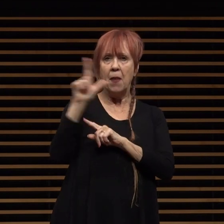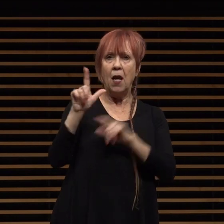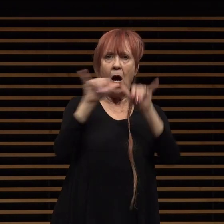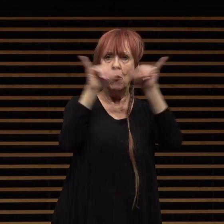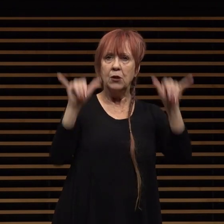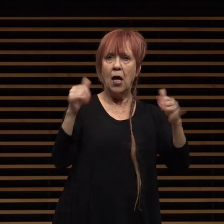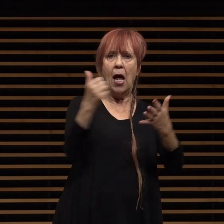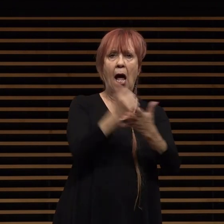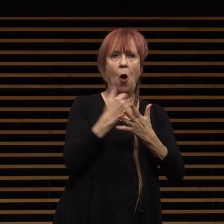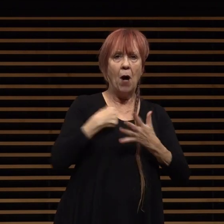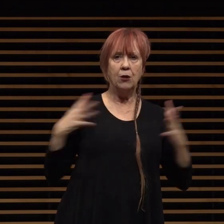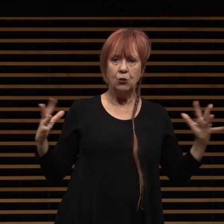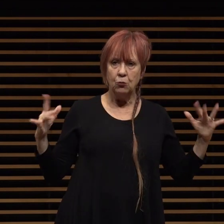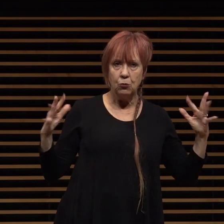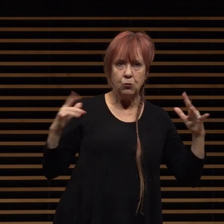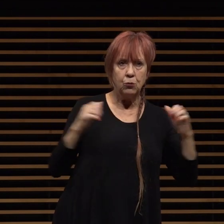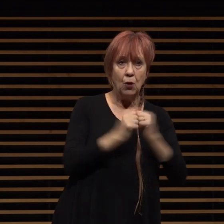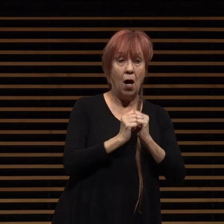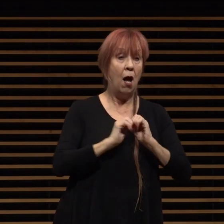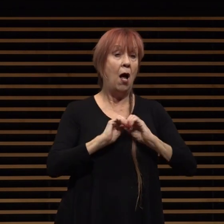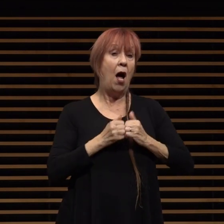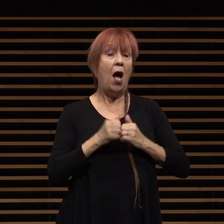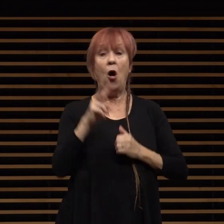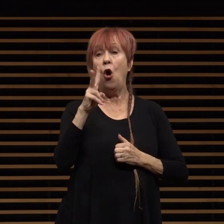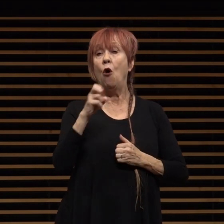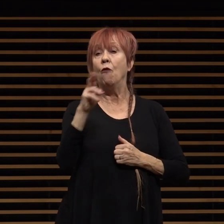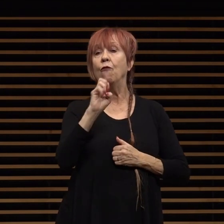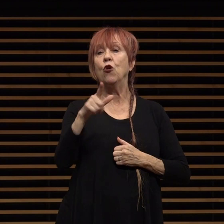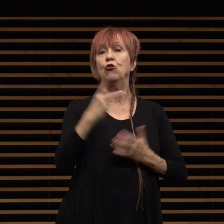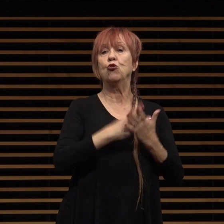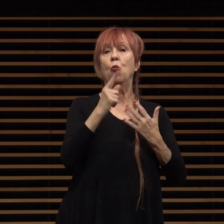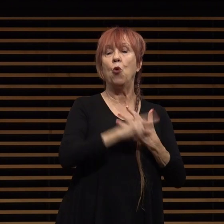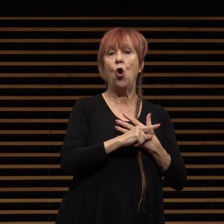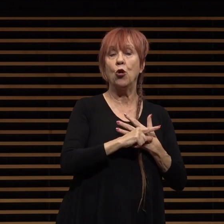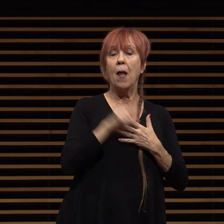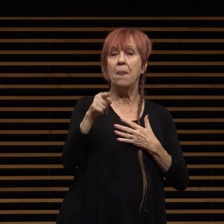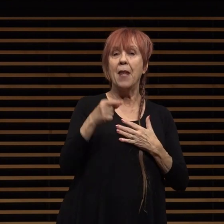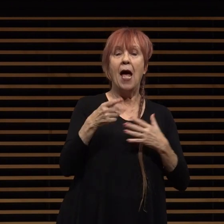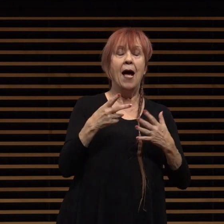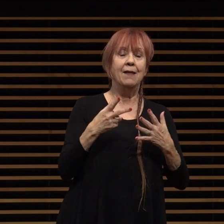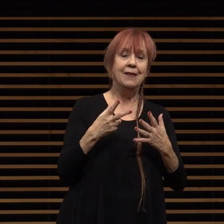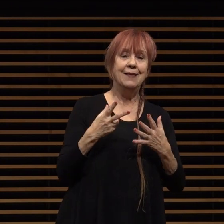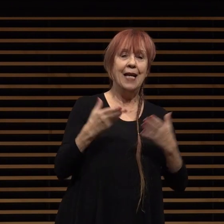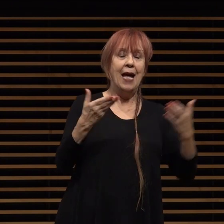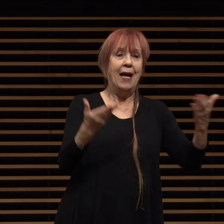together through virtual programs that